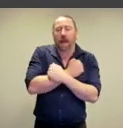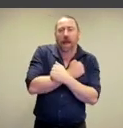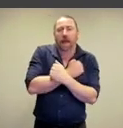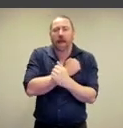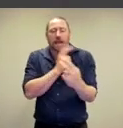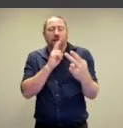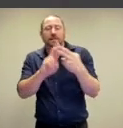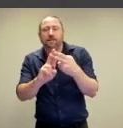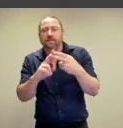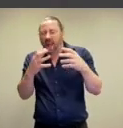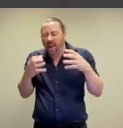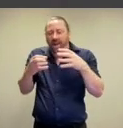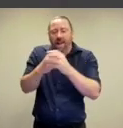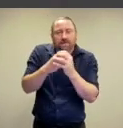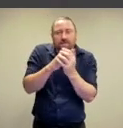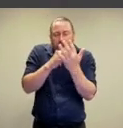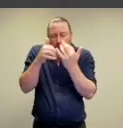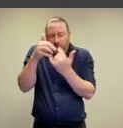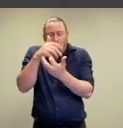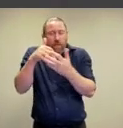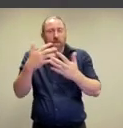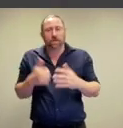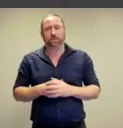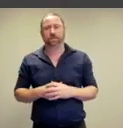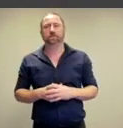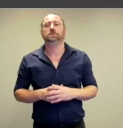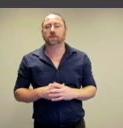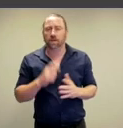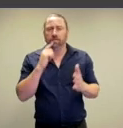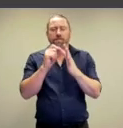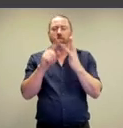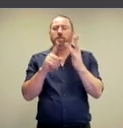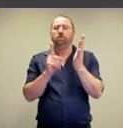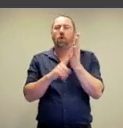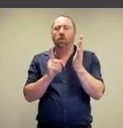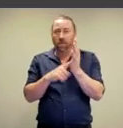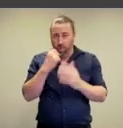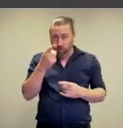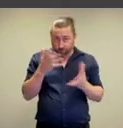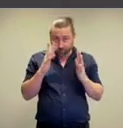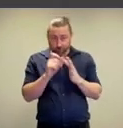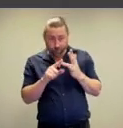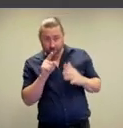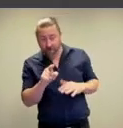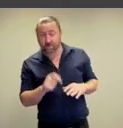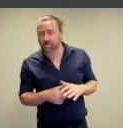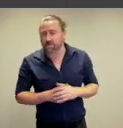hug and kiss and cluster and be together. Alright, let's share those